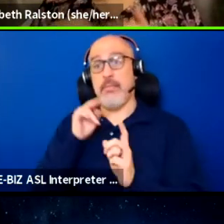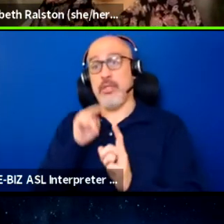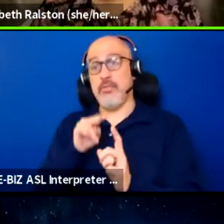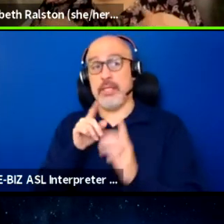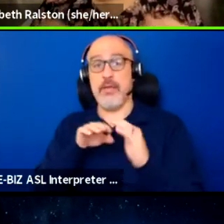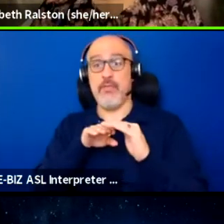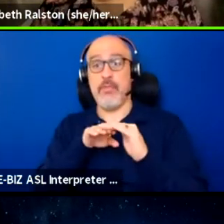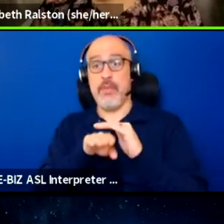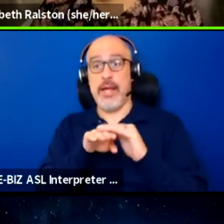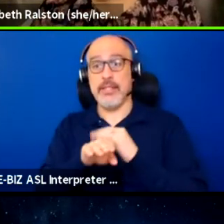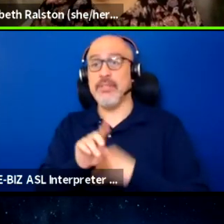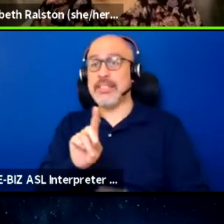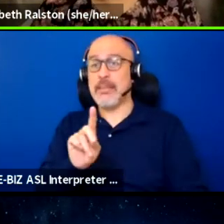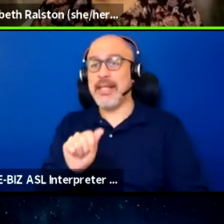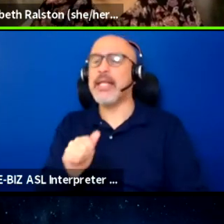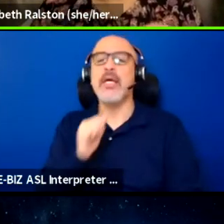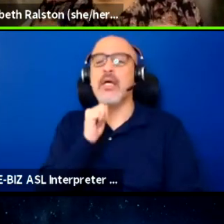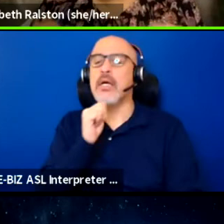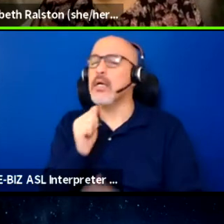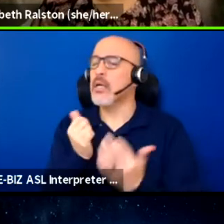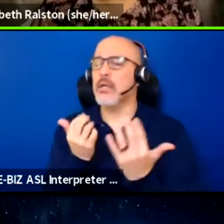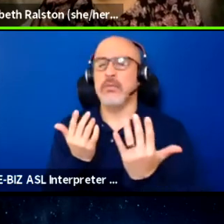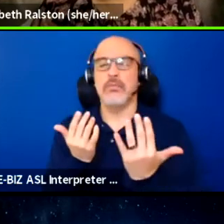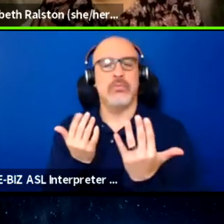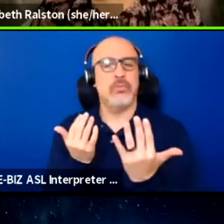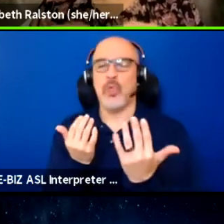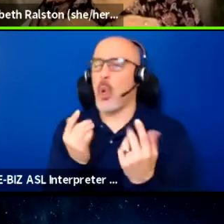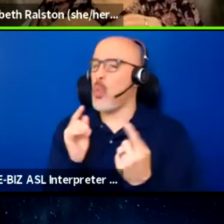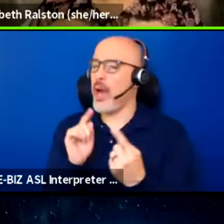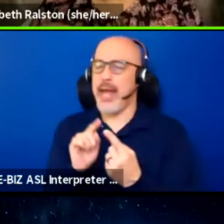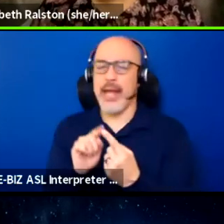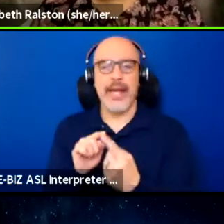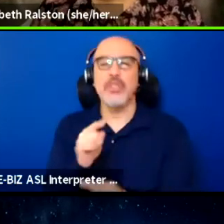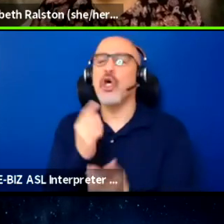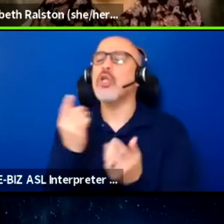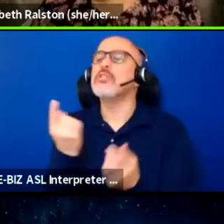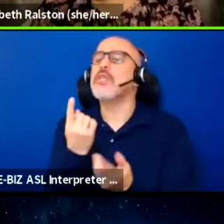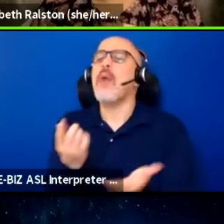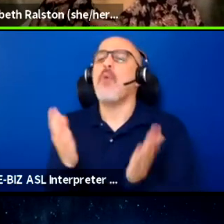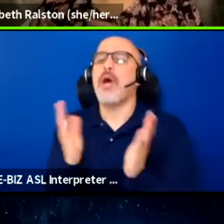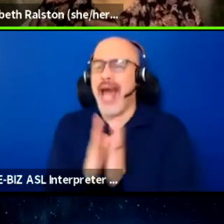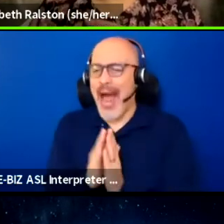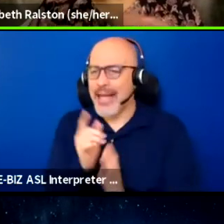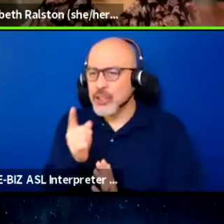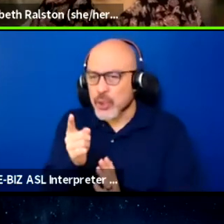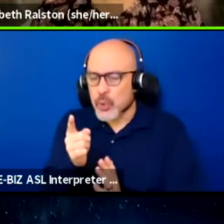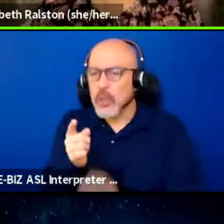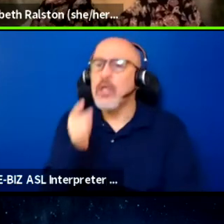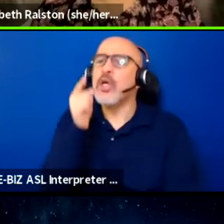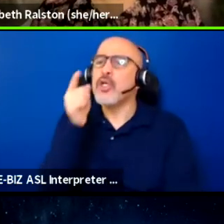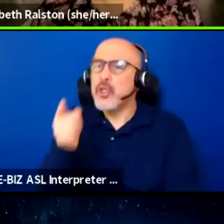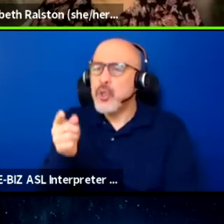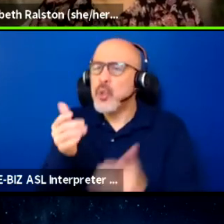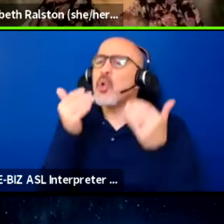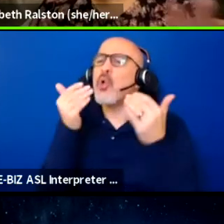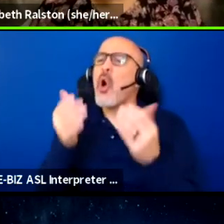do not wait until someone asks you. Just provided it, just build it into to your structure